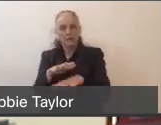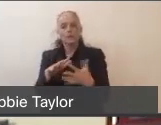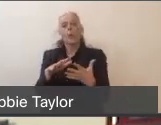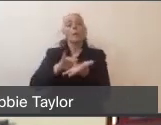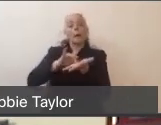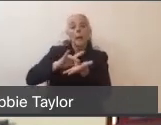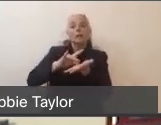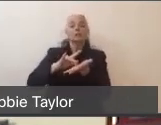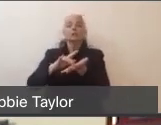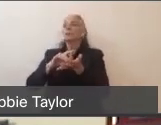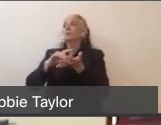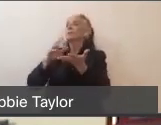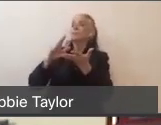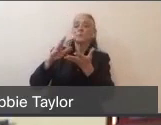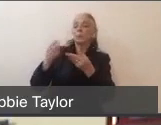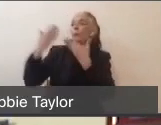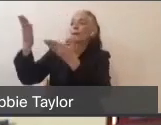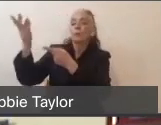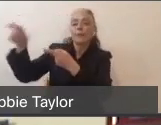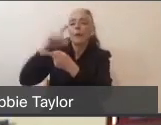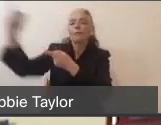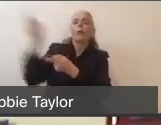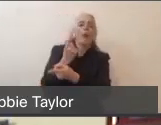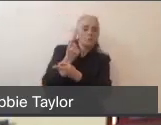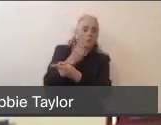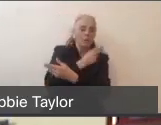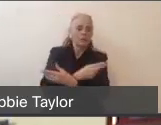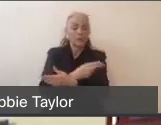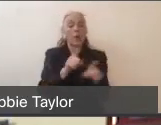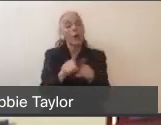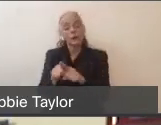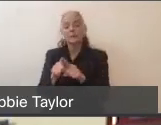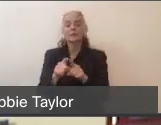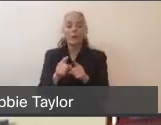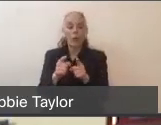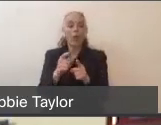And then the hospitals have done an incredible job of increasing their bed space by approximately 67%